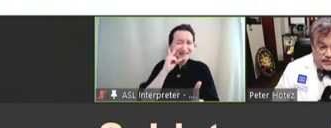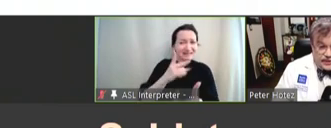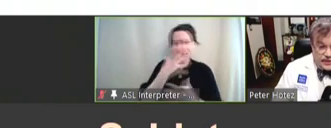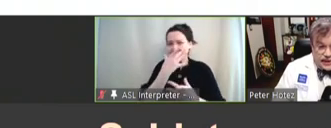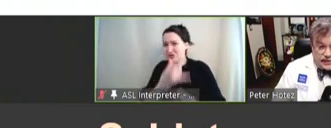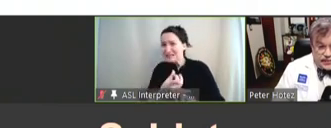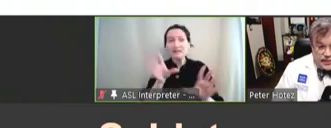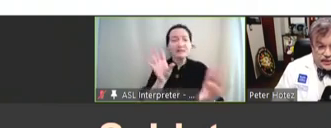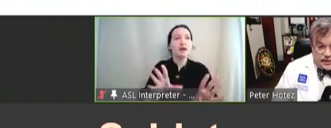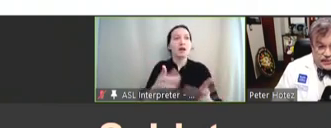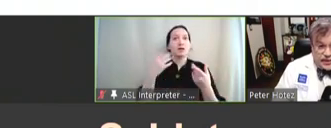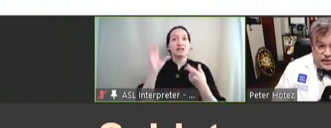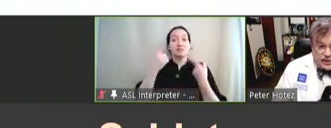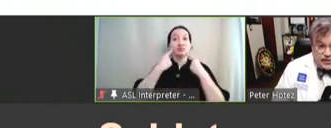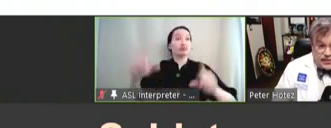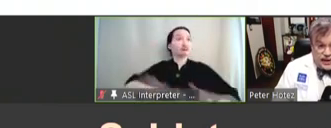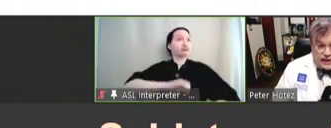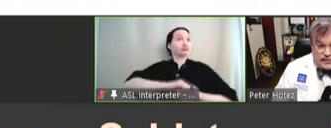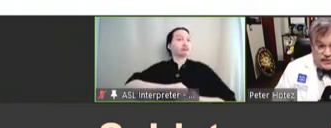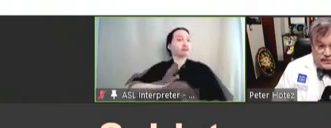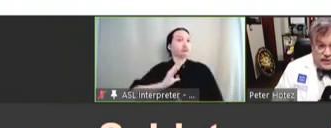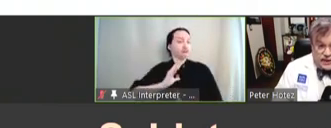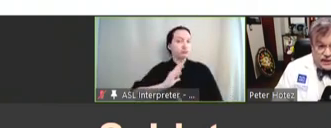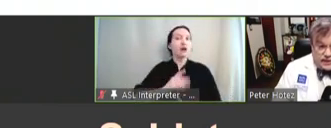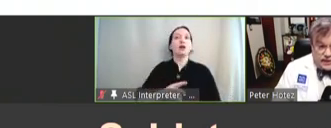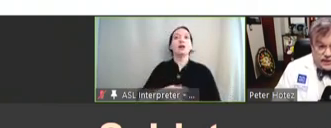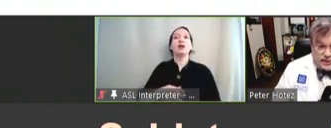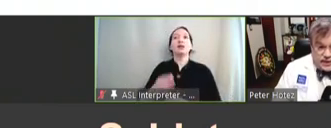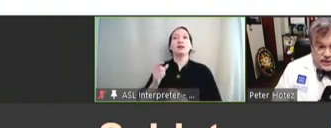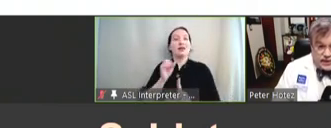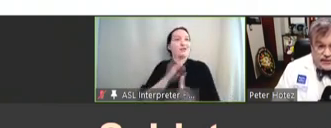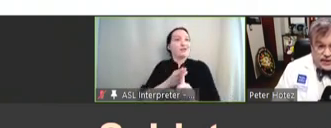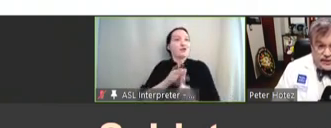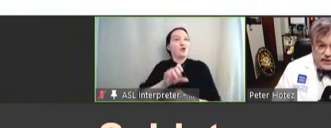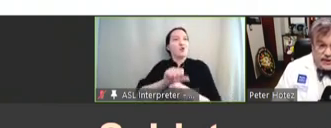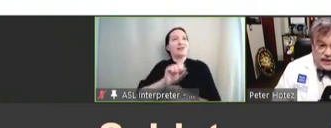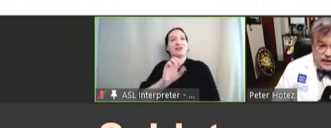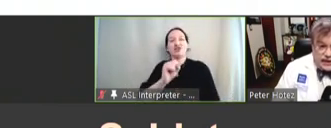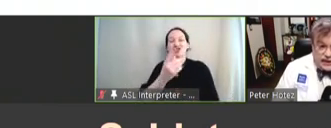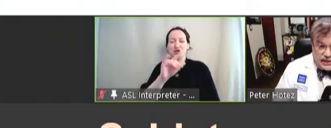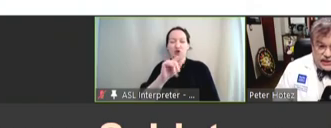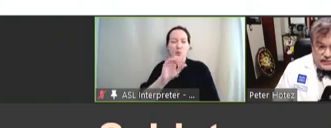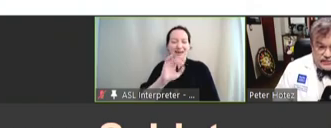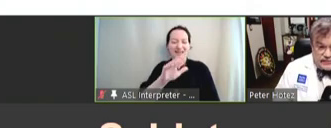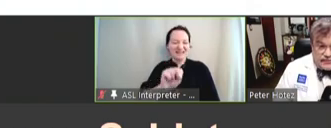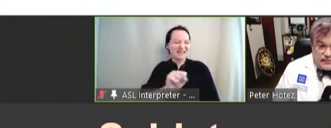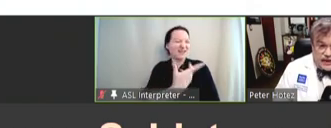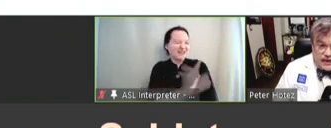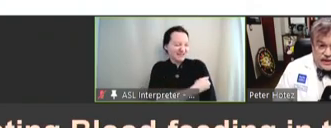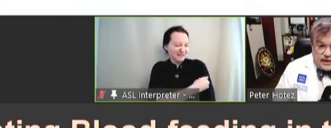very successful partnership -- going back to us to work on a schistosomiasis vaccine. Next slide.